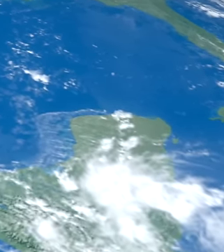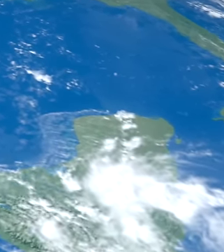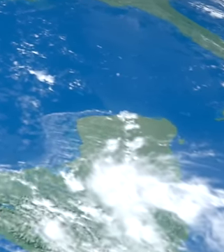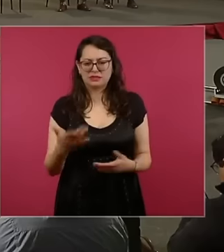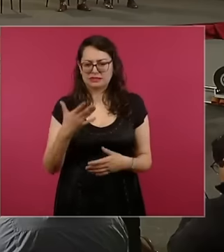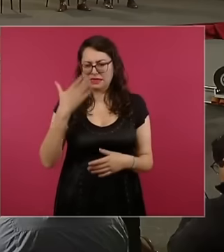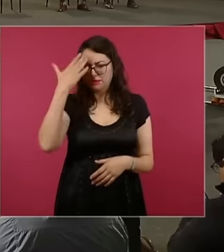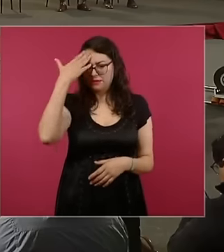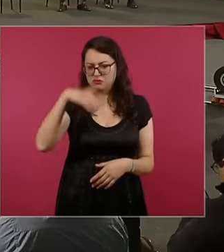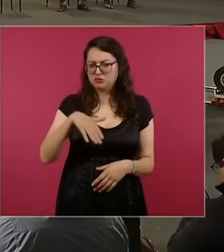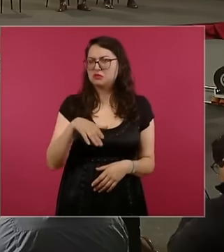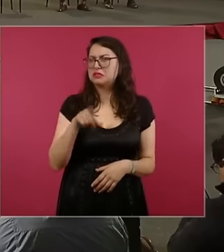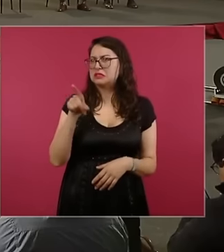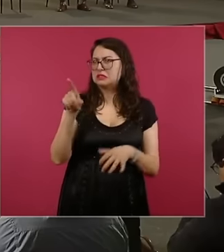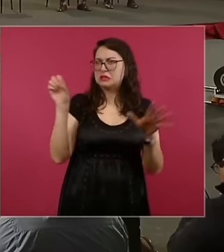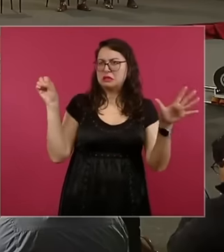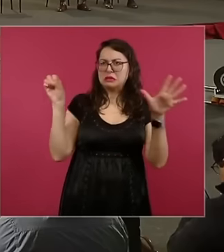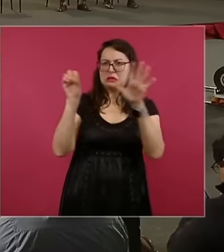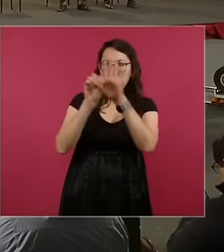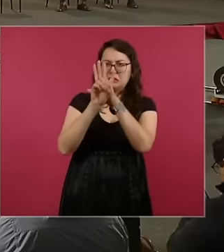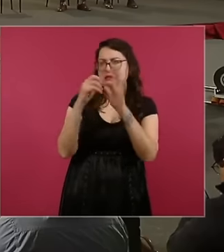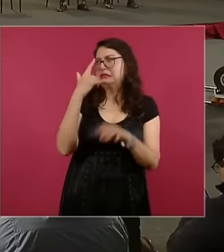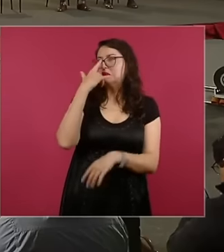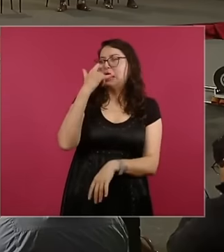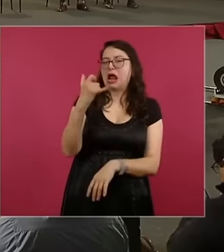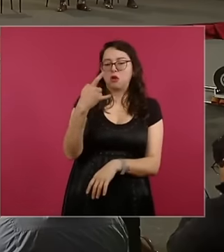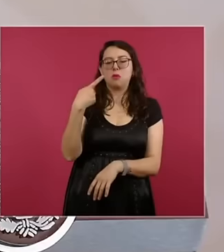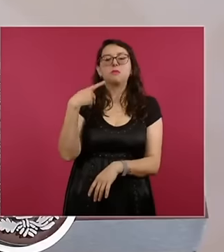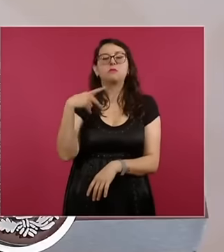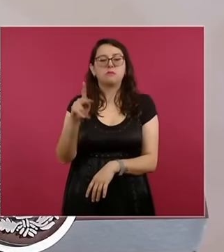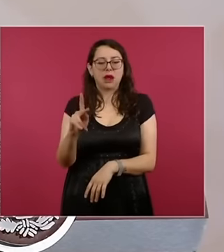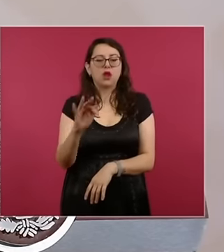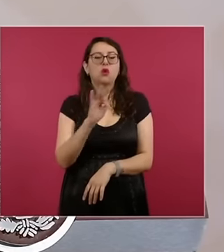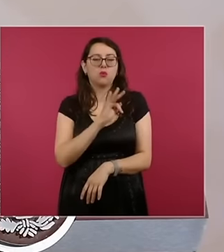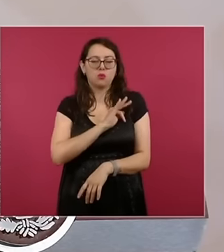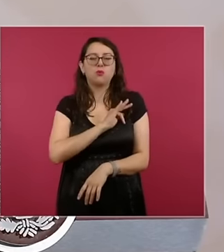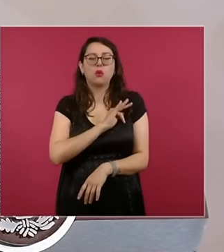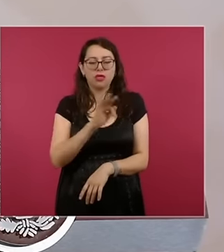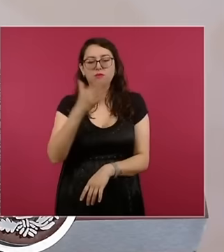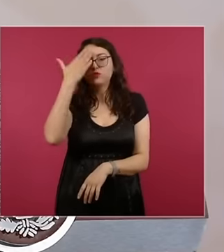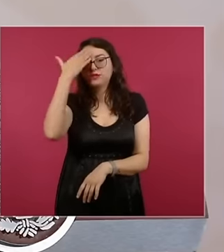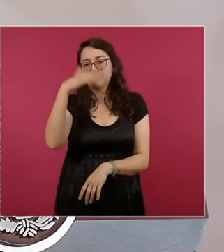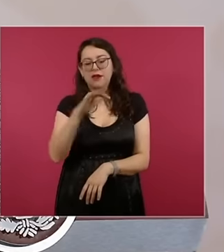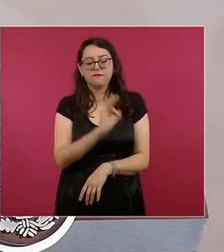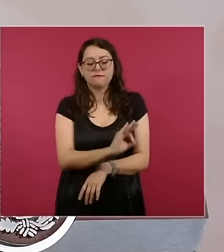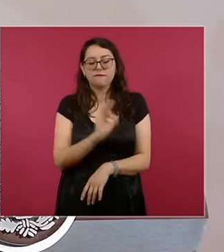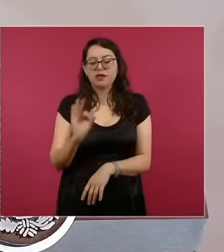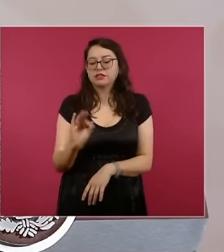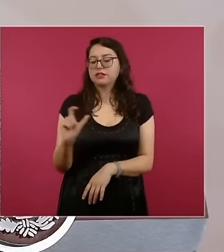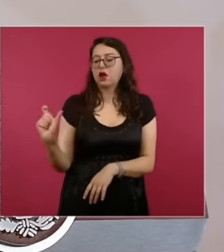and totally predictable thanks to the development of Celestial mechanics enhanced by the formulation